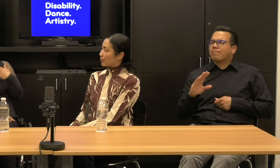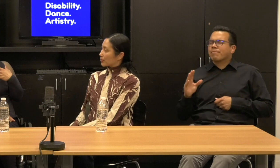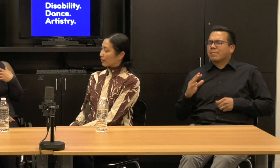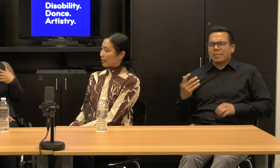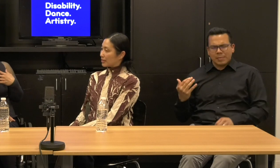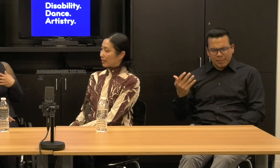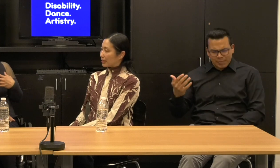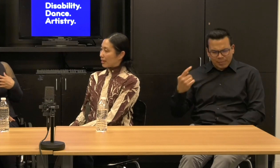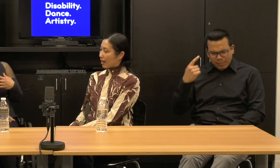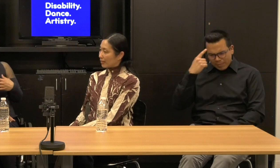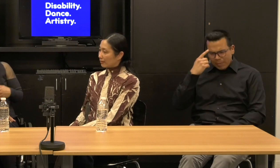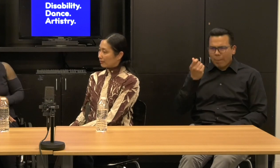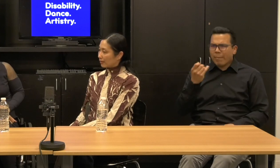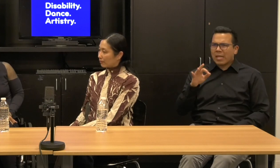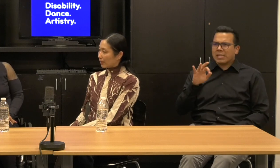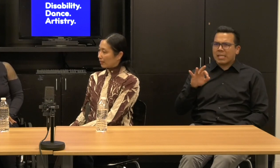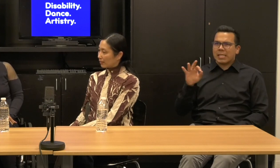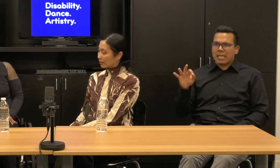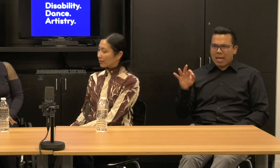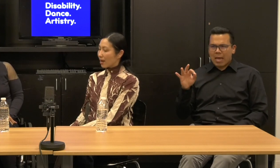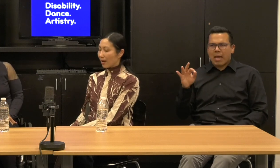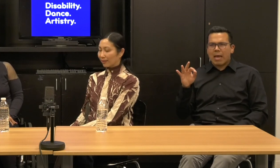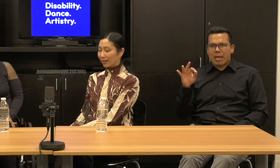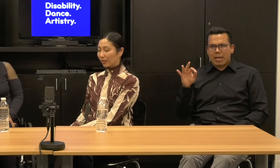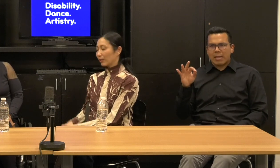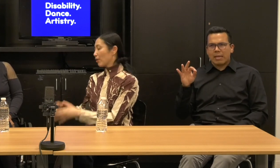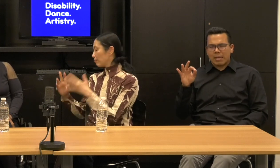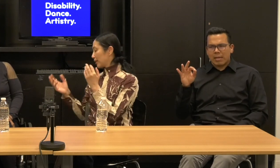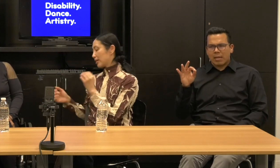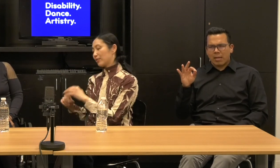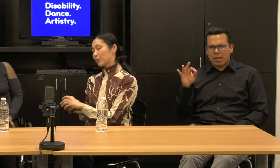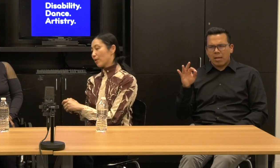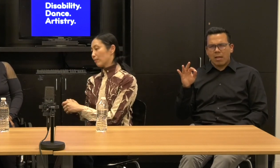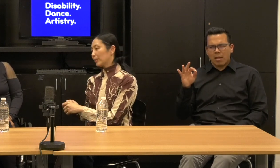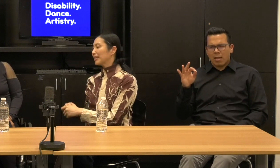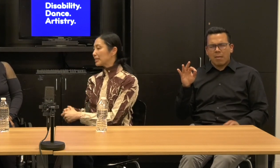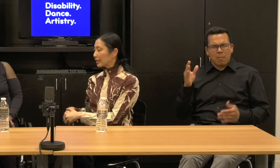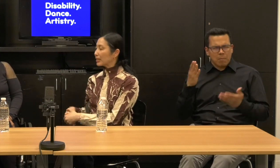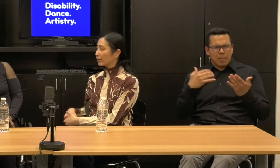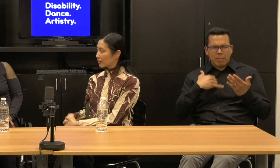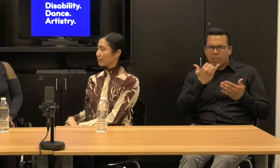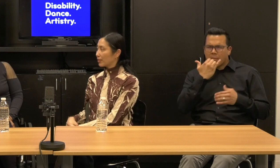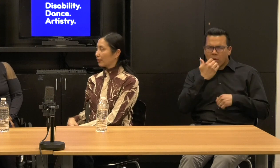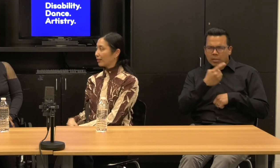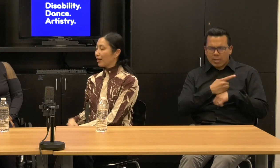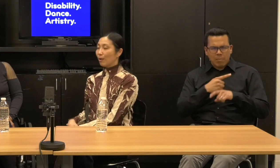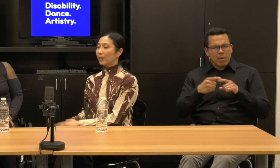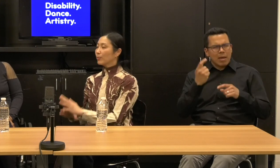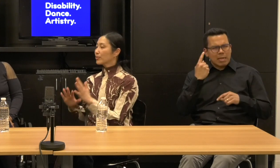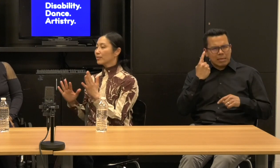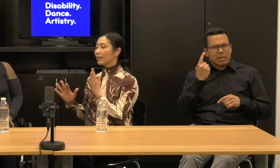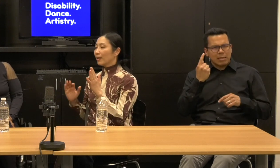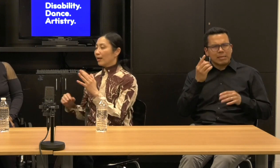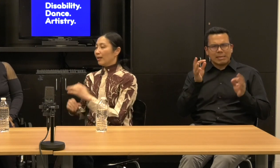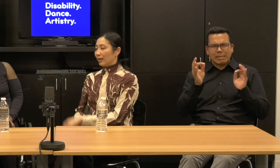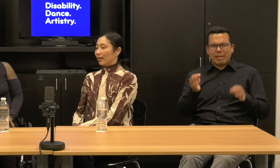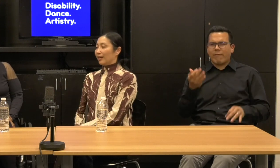I would say 1999 I think. Yeah. I could have gotten my dates wrong, but 1999 definitely. But it wasn't.